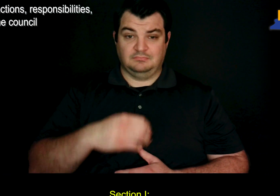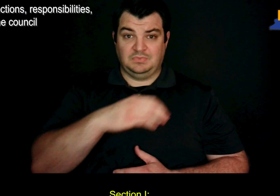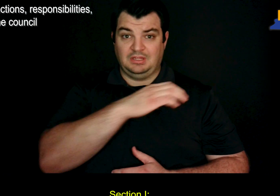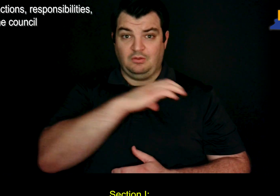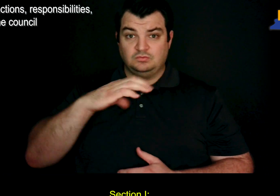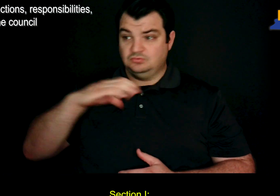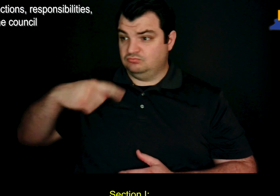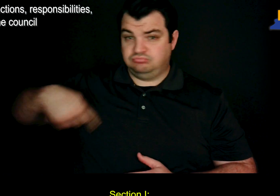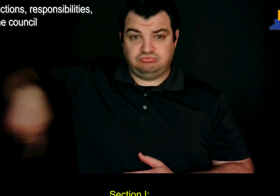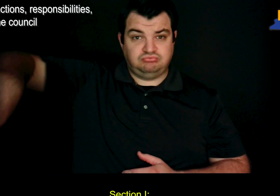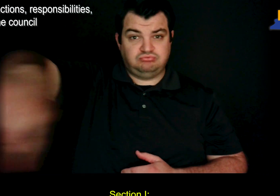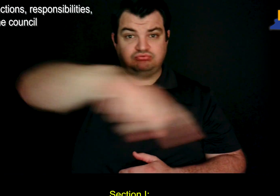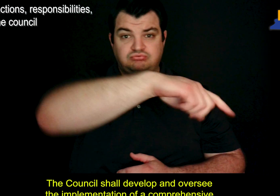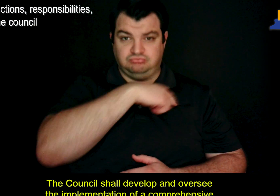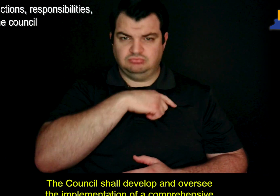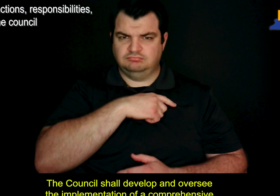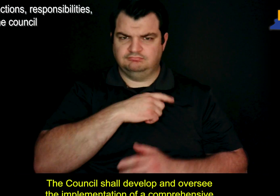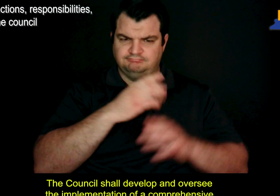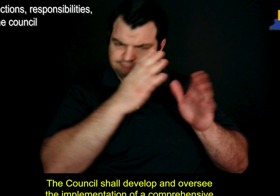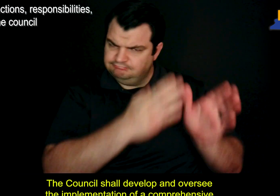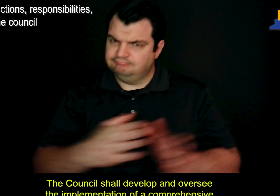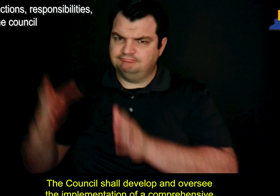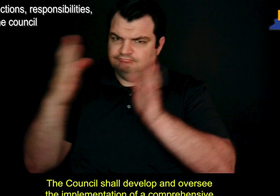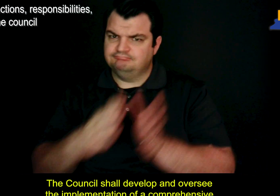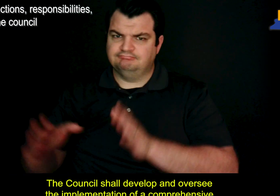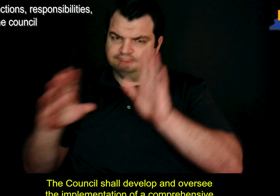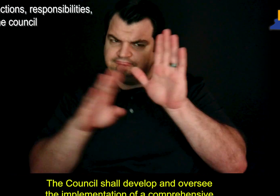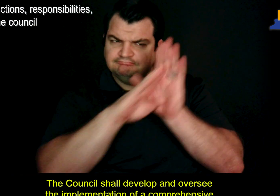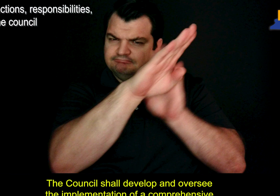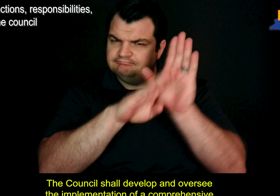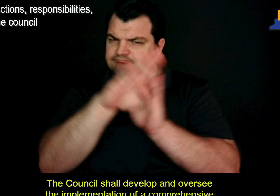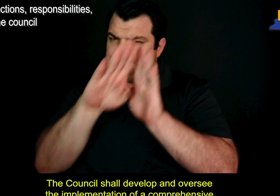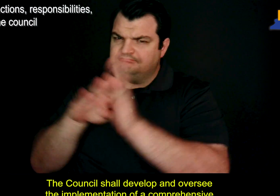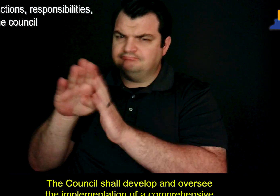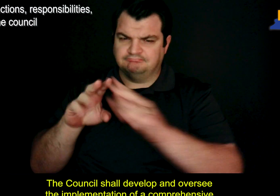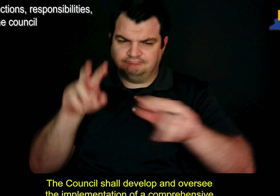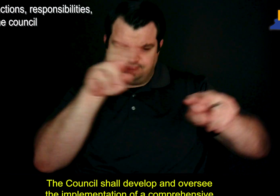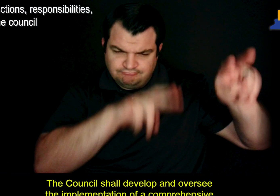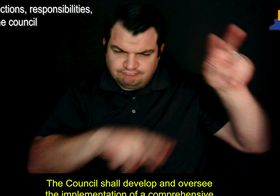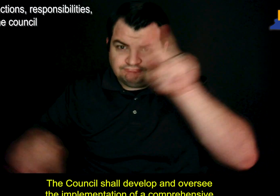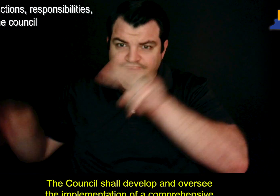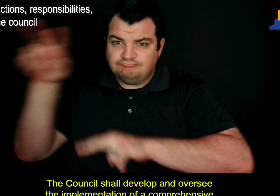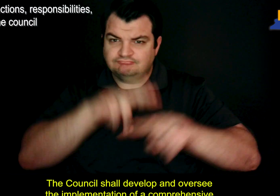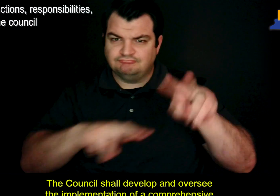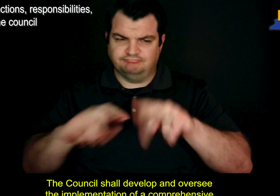Section I: The Council shall develop and oversee the implementation of a comprehensive